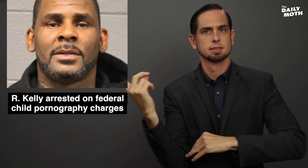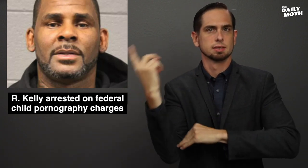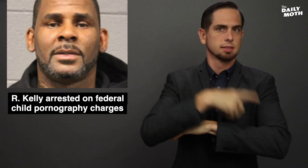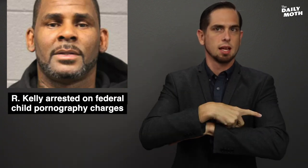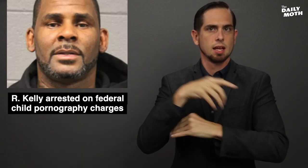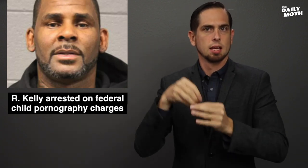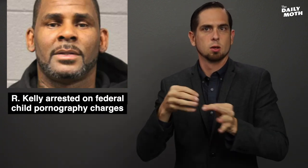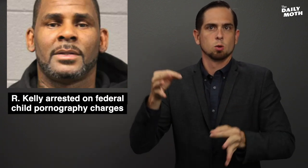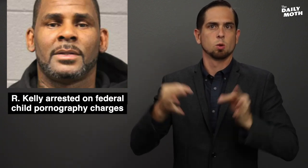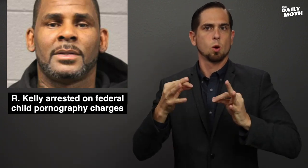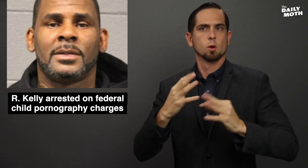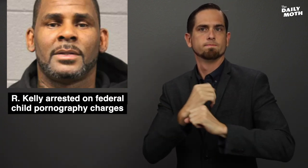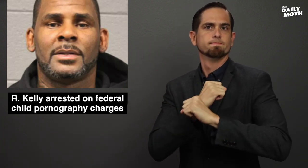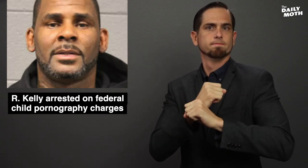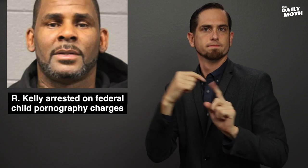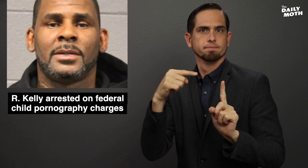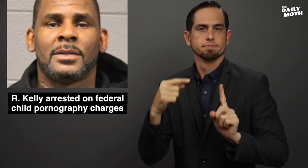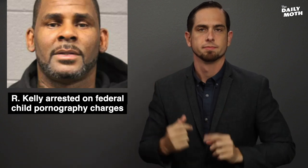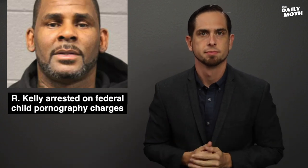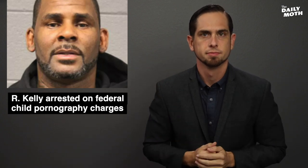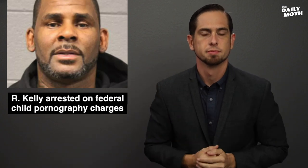his day in court.